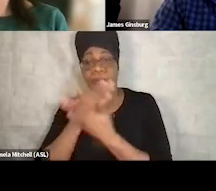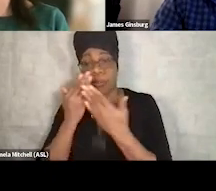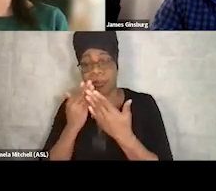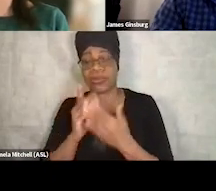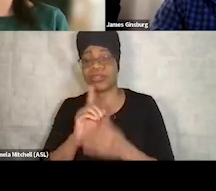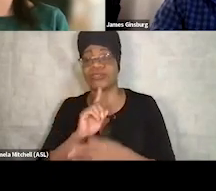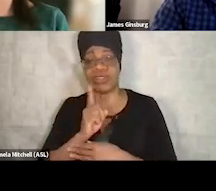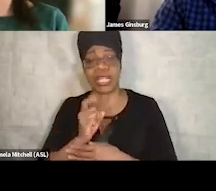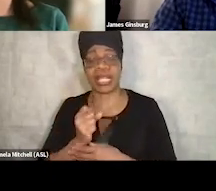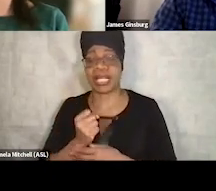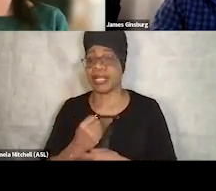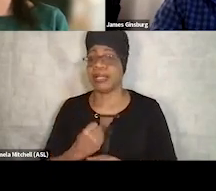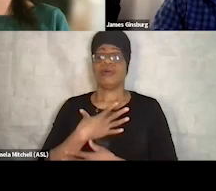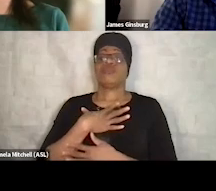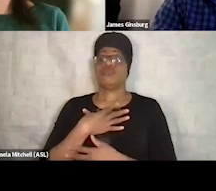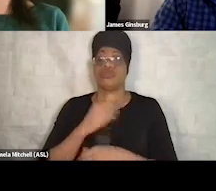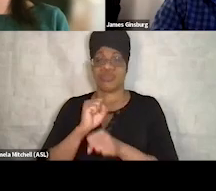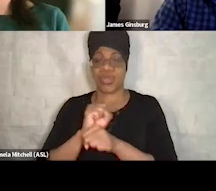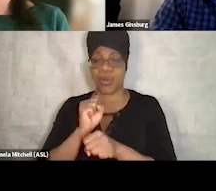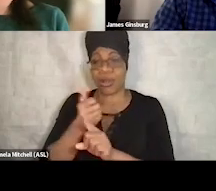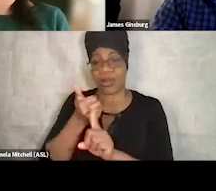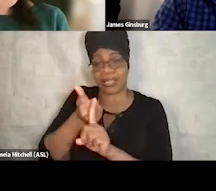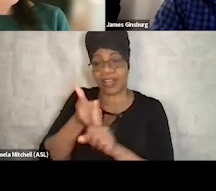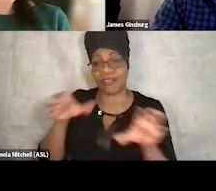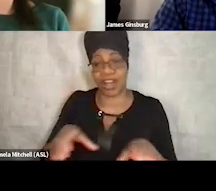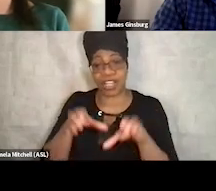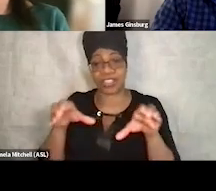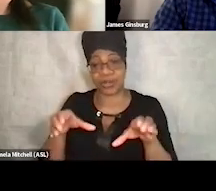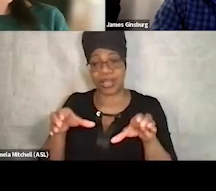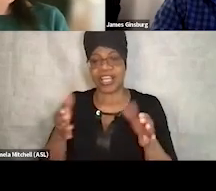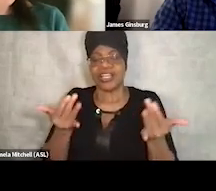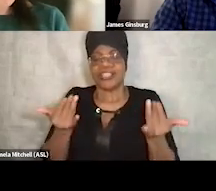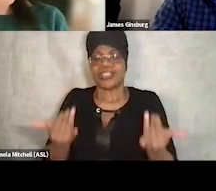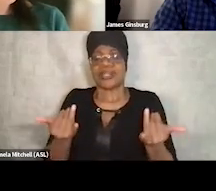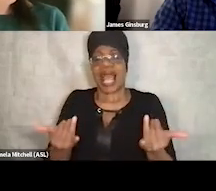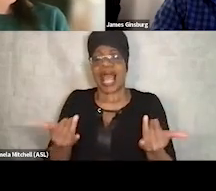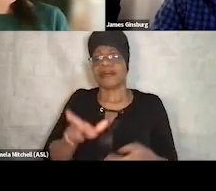by the work that he is doing. So with that, I think we're gonna turn it over now